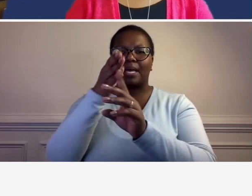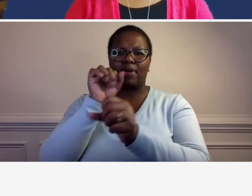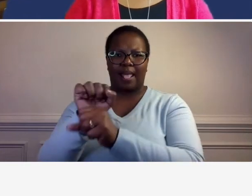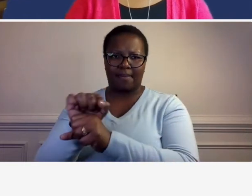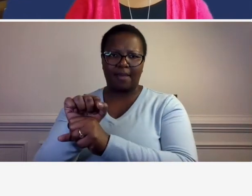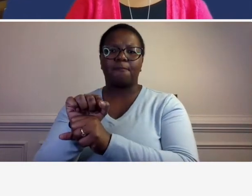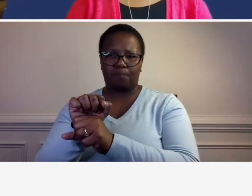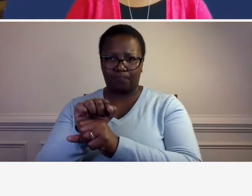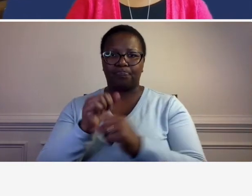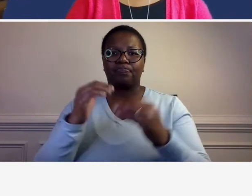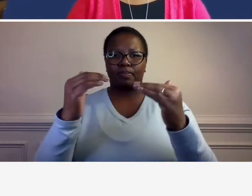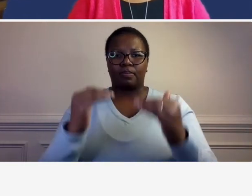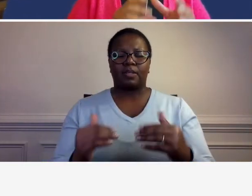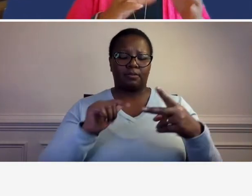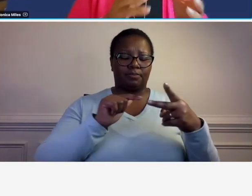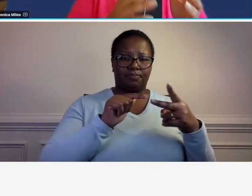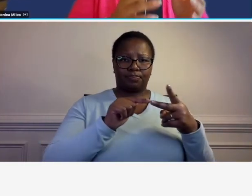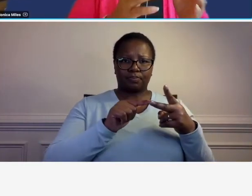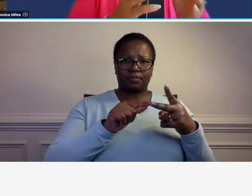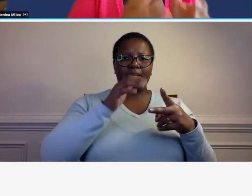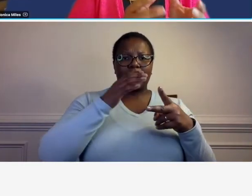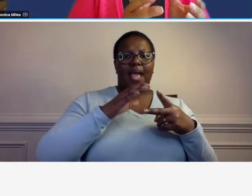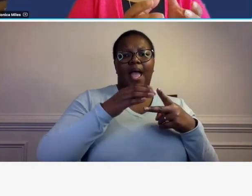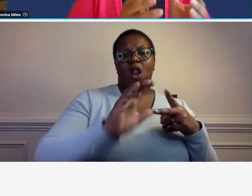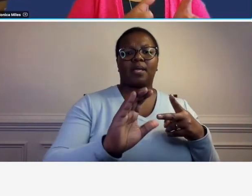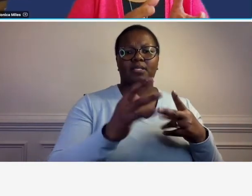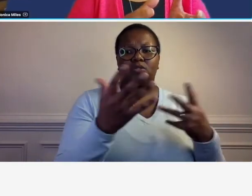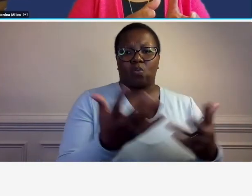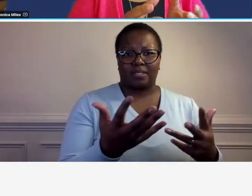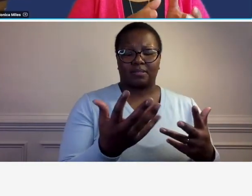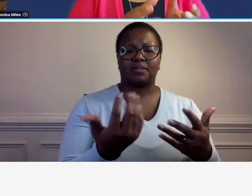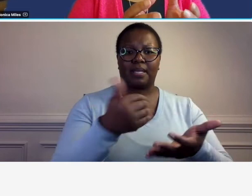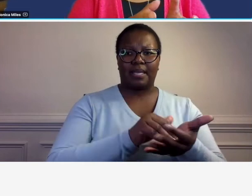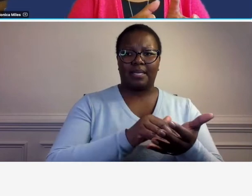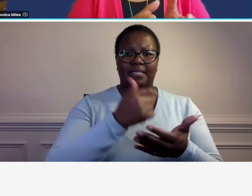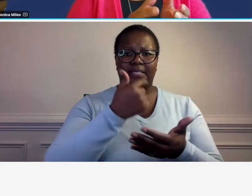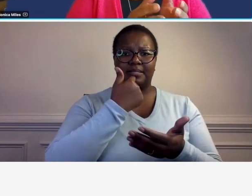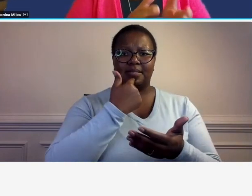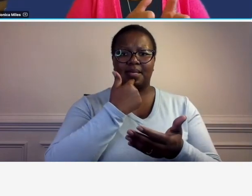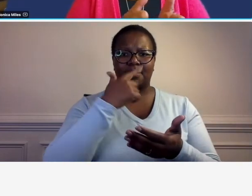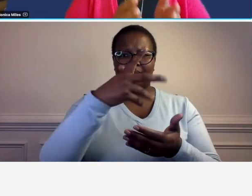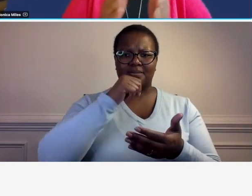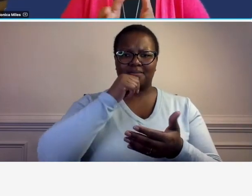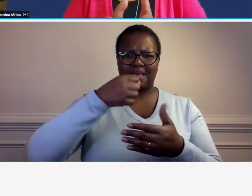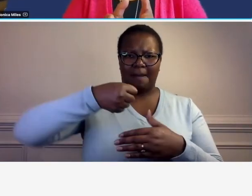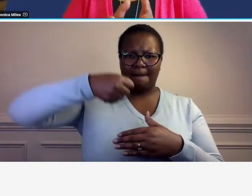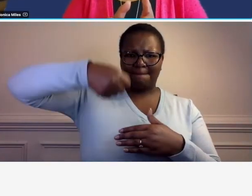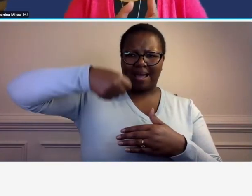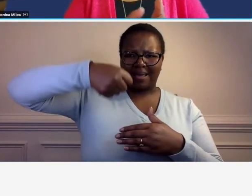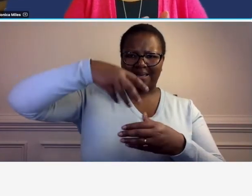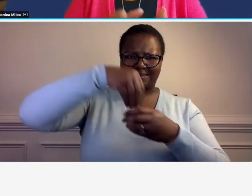of labor would be out of that direct labor pool or bucket um bucket is it home office labor or